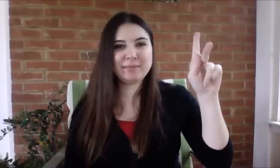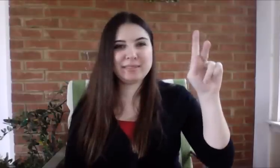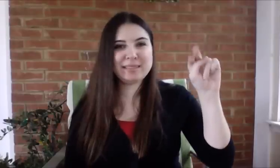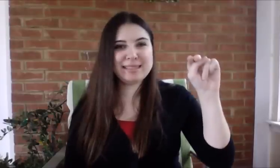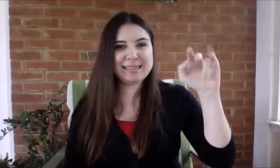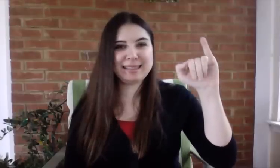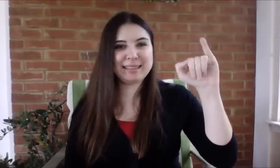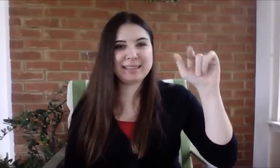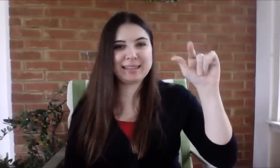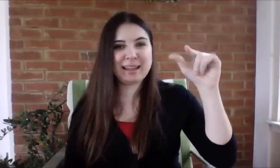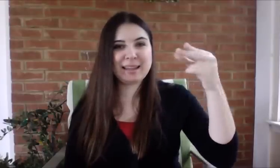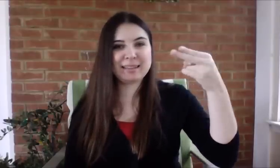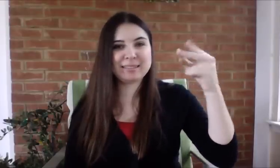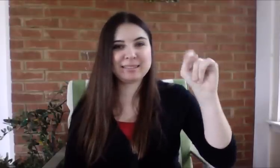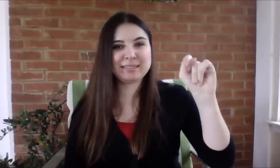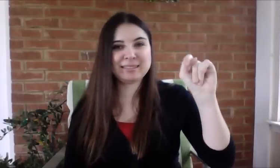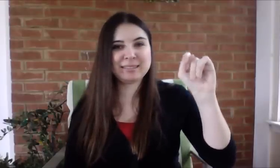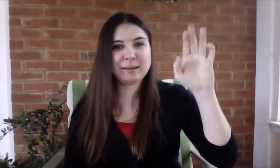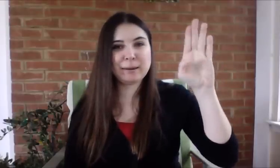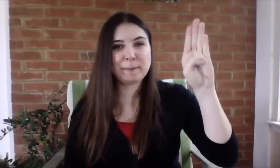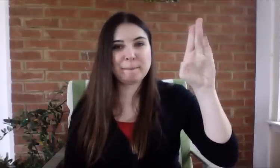Knight Bus